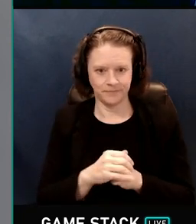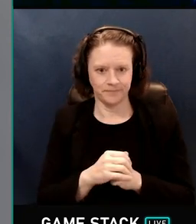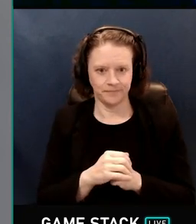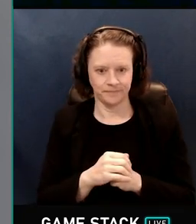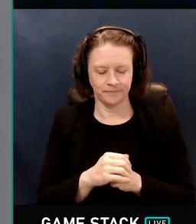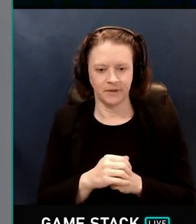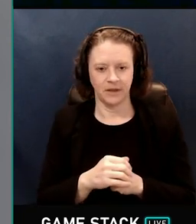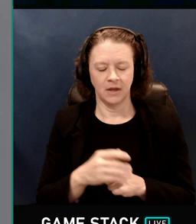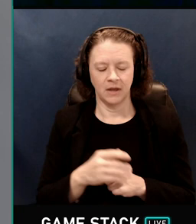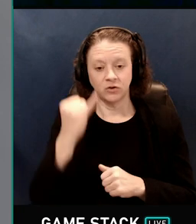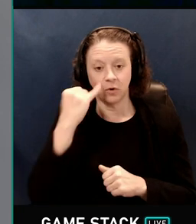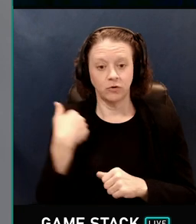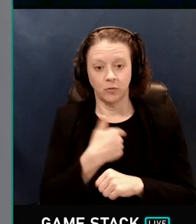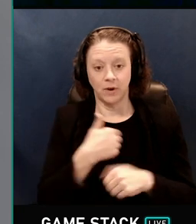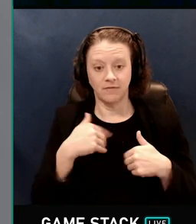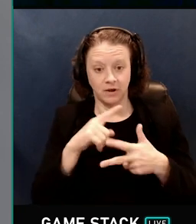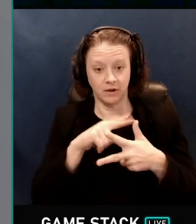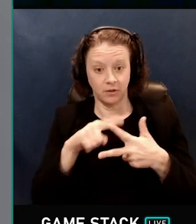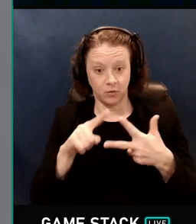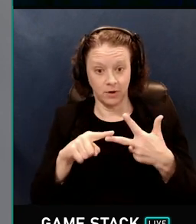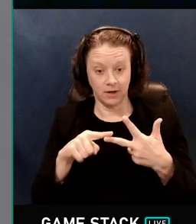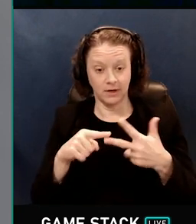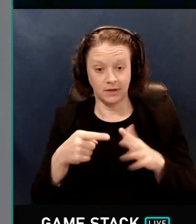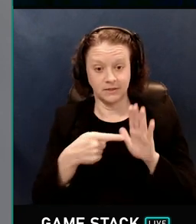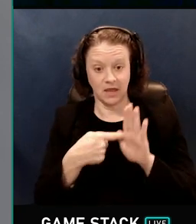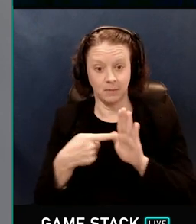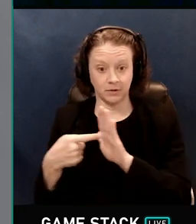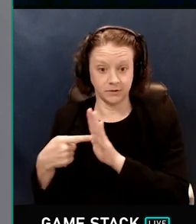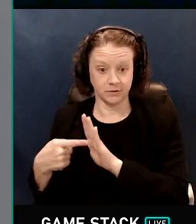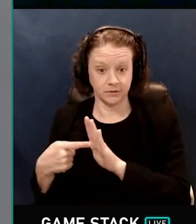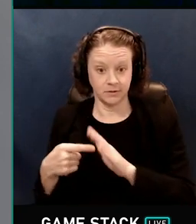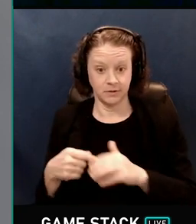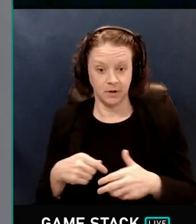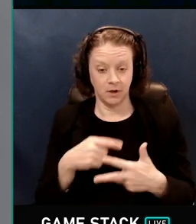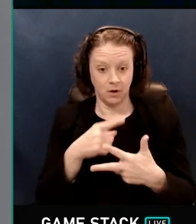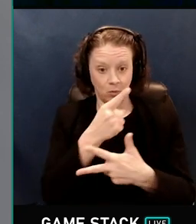If we have three samples, one in each third,